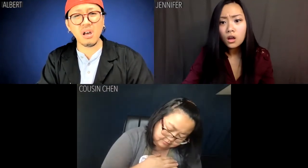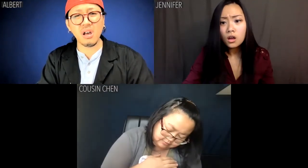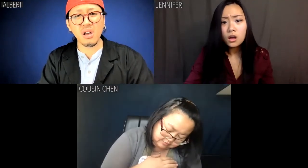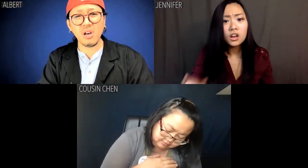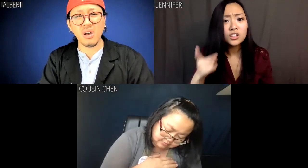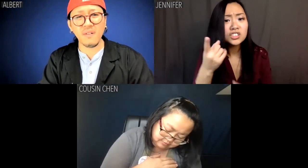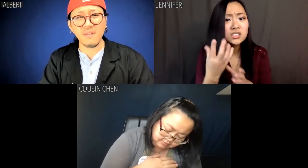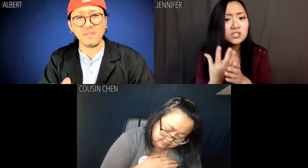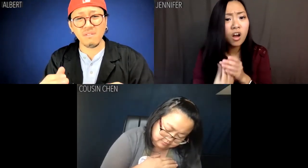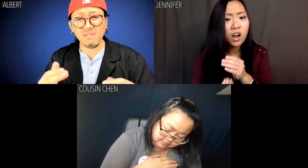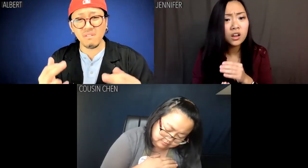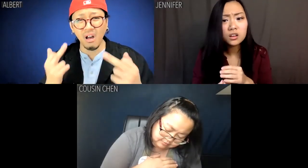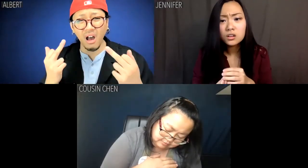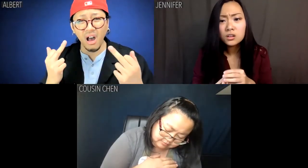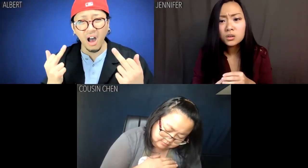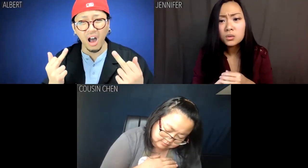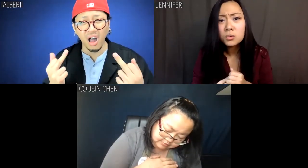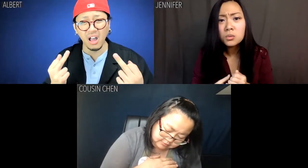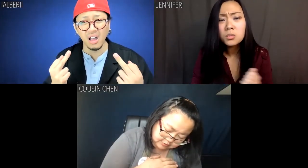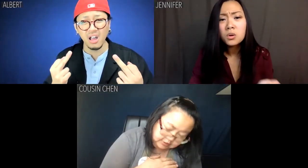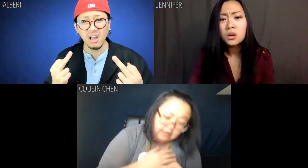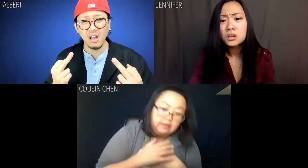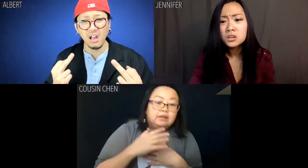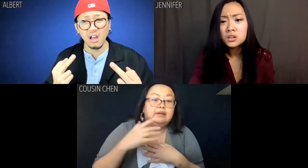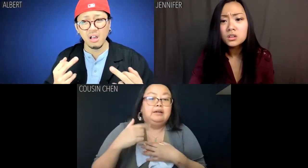Jennifer: She's gone Albert: Fuuuuccckkk.